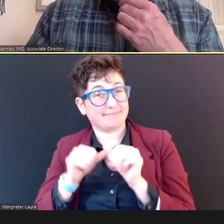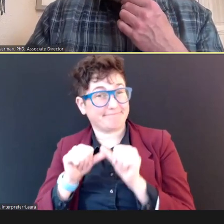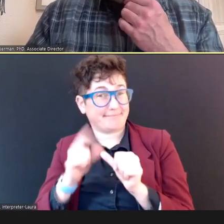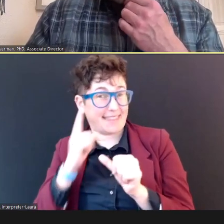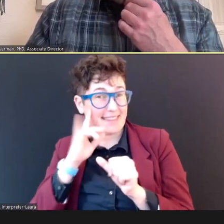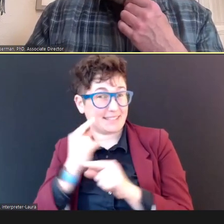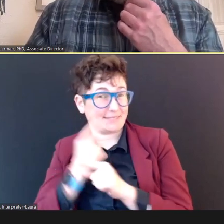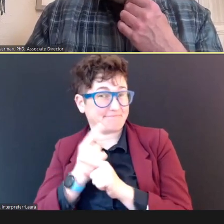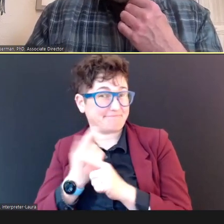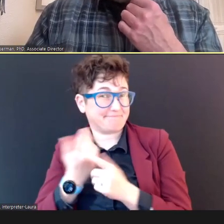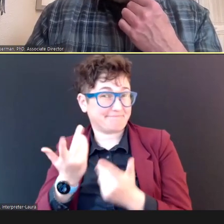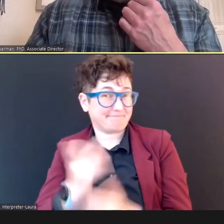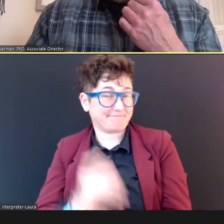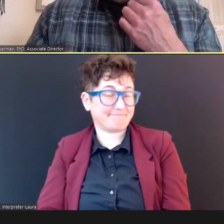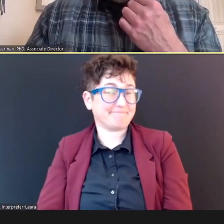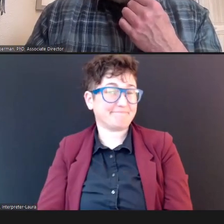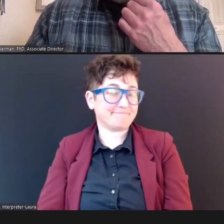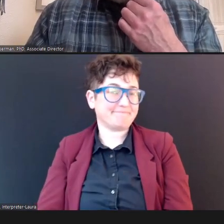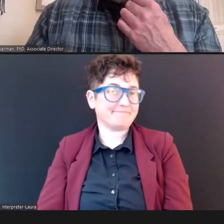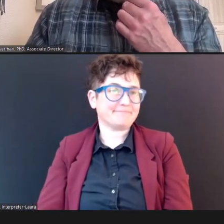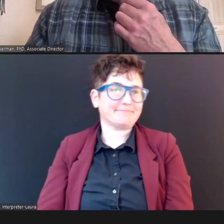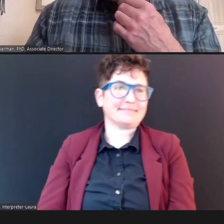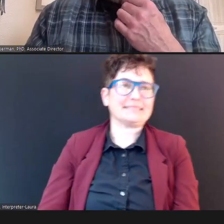Terry Foust, AuD, CCC-A/SLP: Yeah, this is such a challenge, when